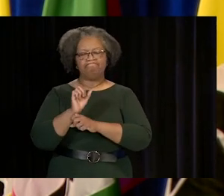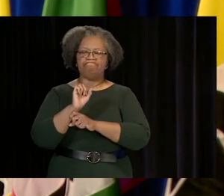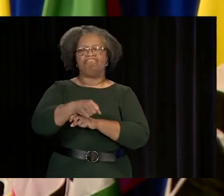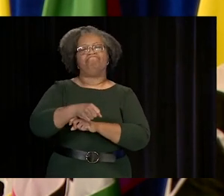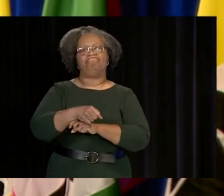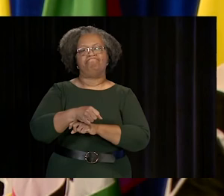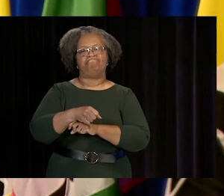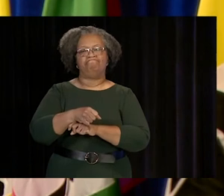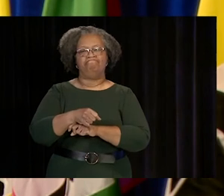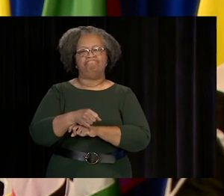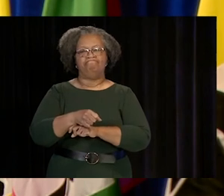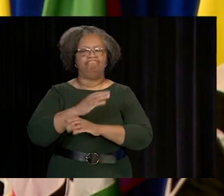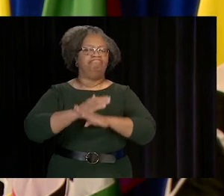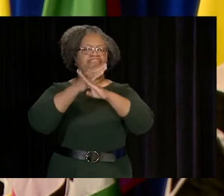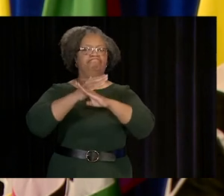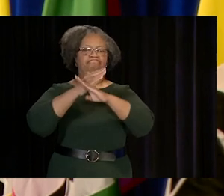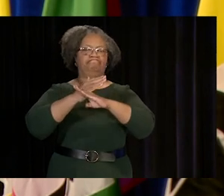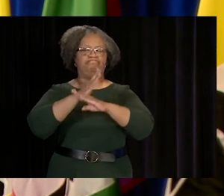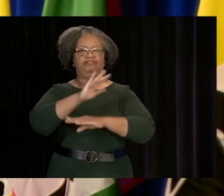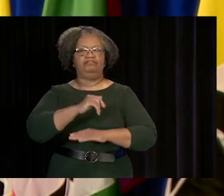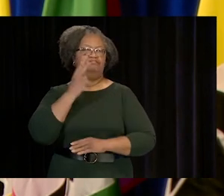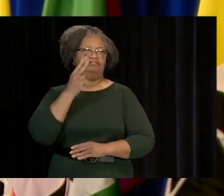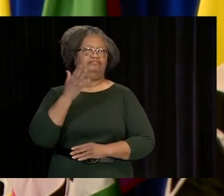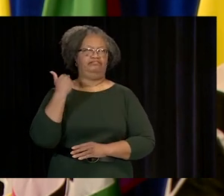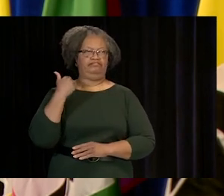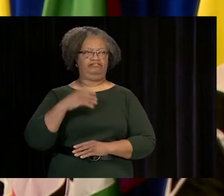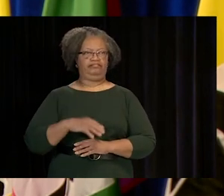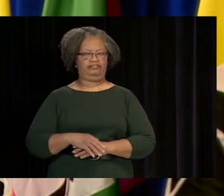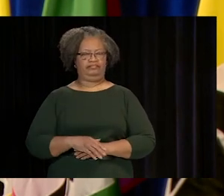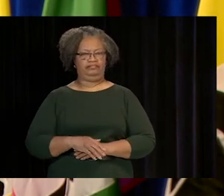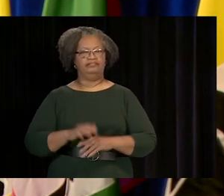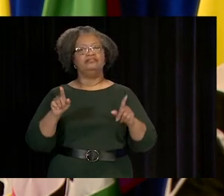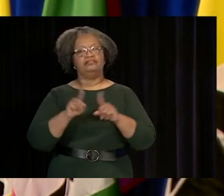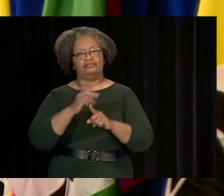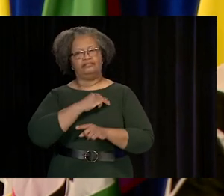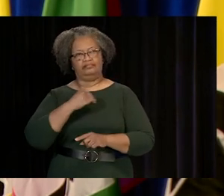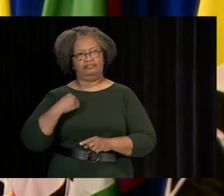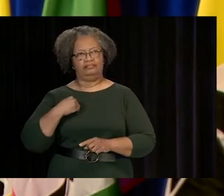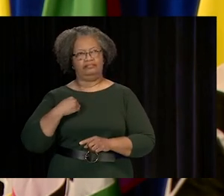AND CELEBRATE THE THEME FOR YOUR GRADUATION, MAKING HISTORY 2020.